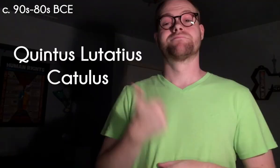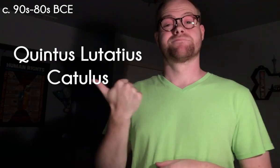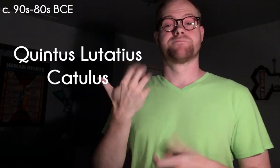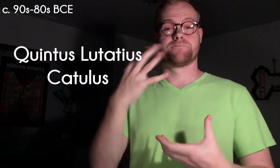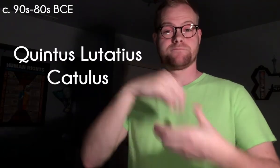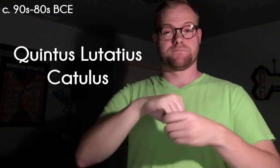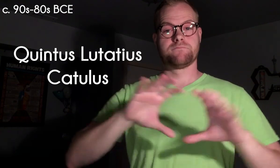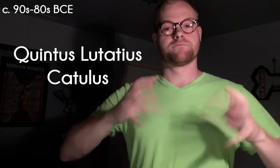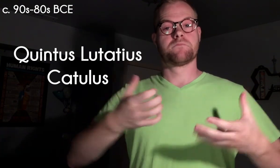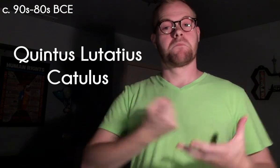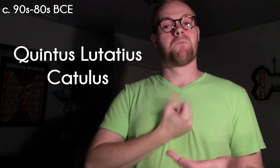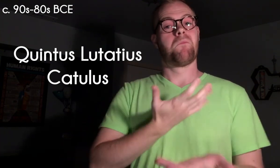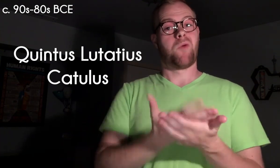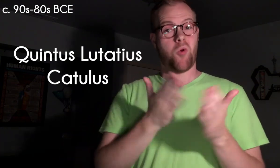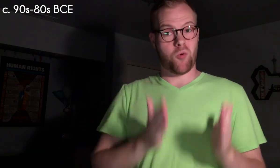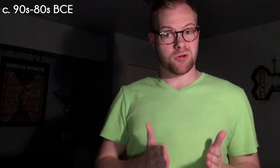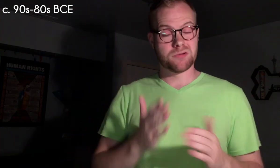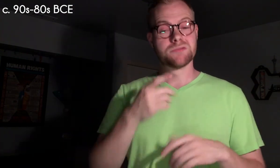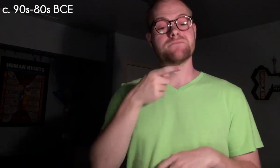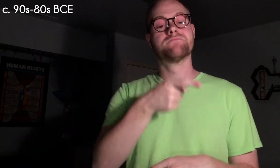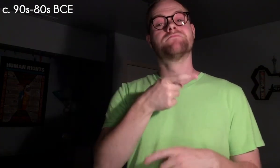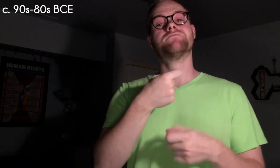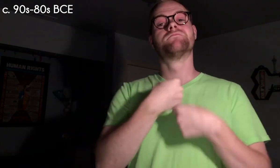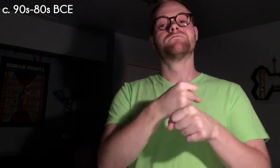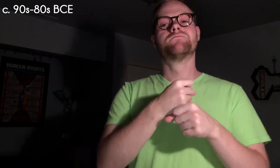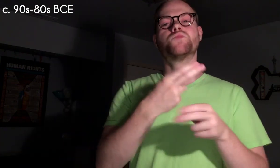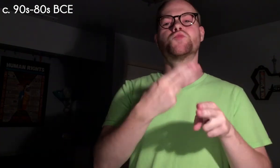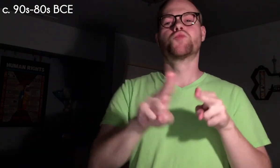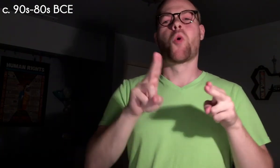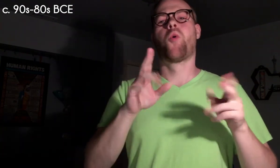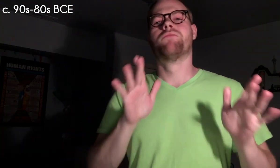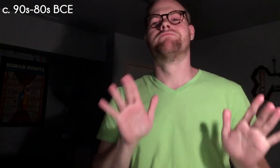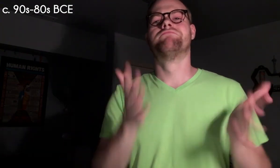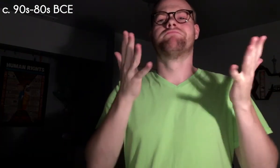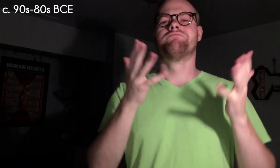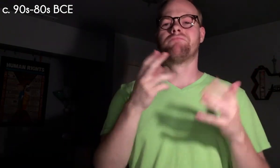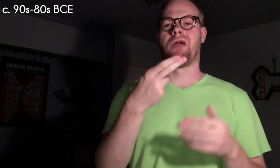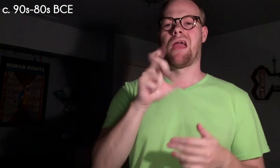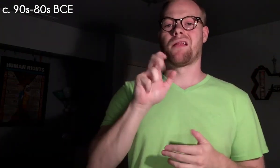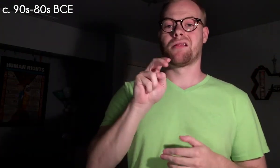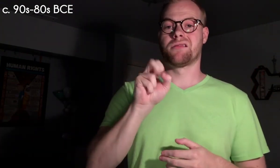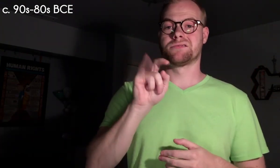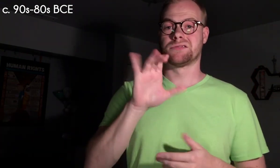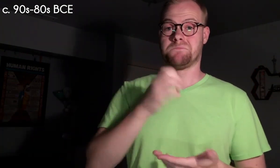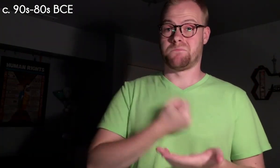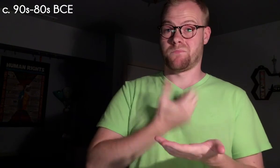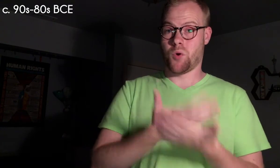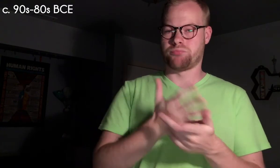c. 90s – 80s BCE Quintus Lutatius Catulus was among a circle of poets who made short, light Hellenistic poems